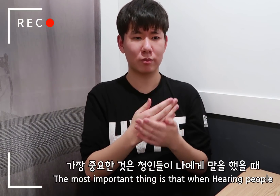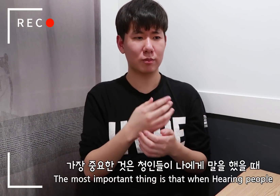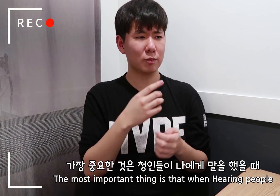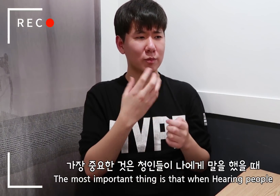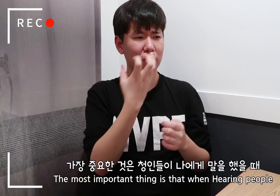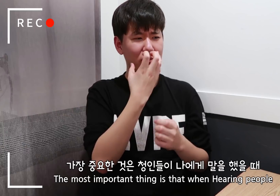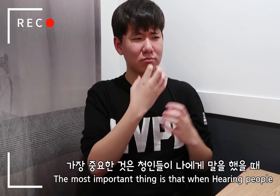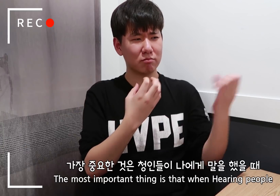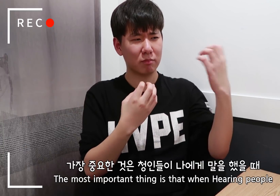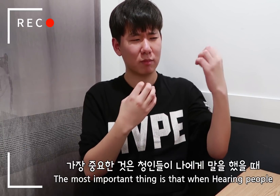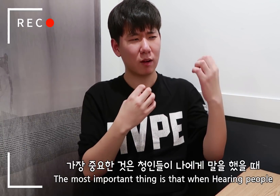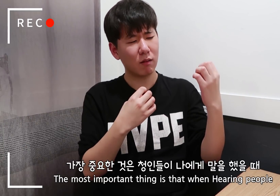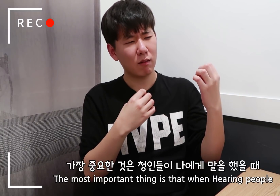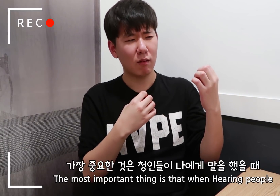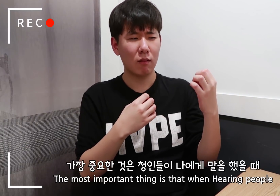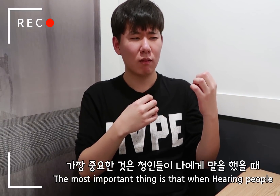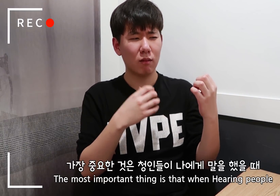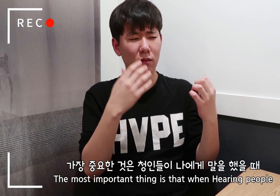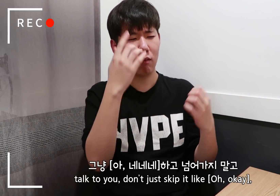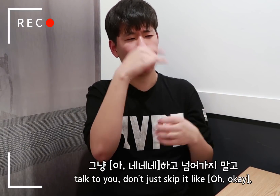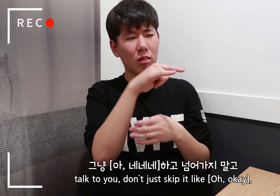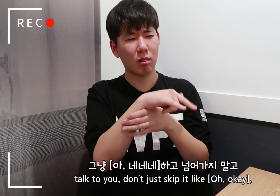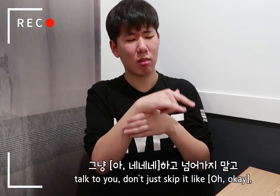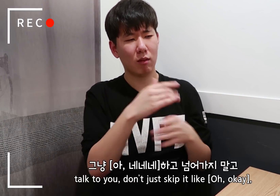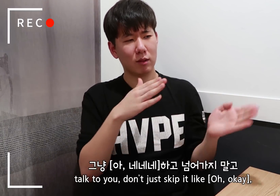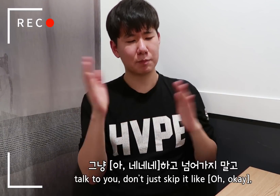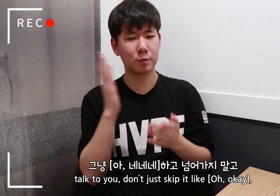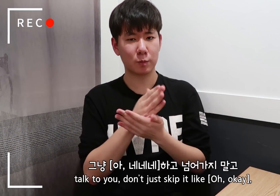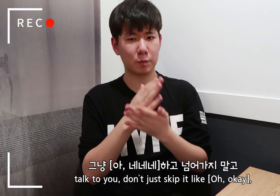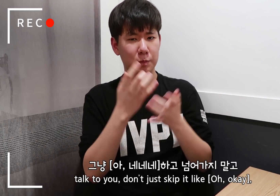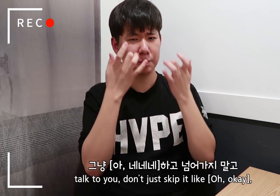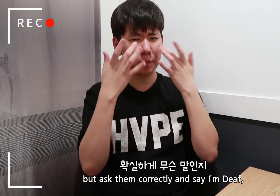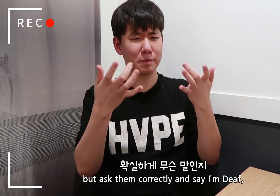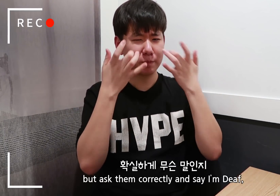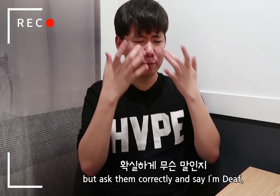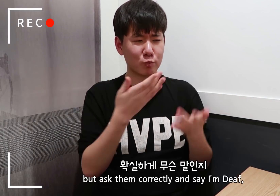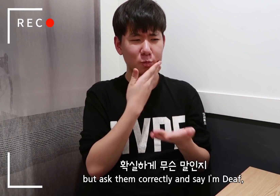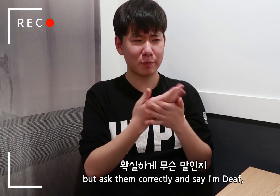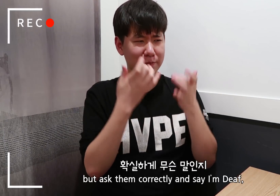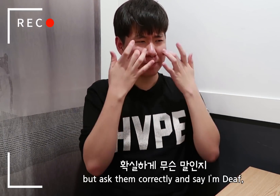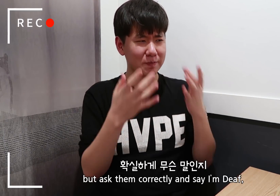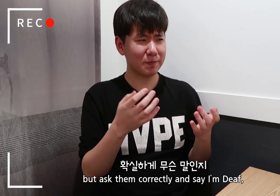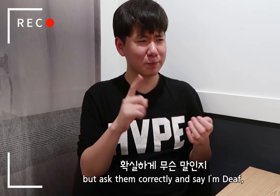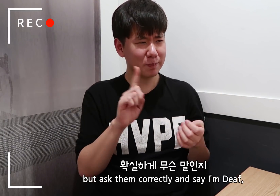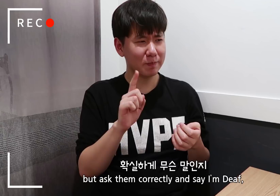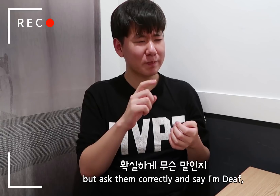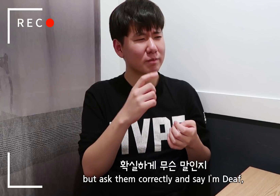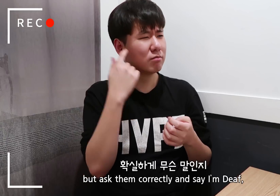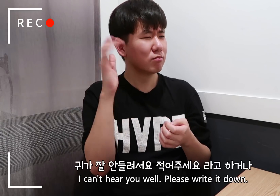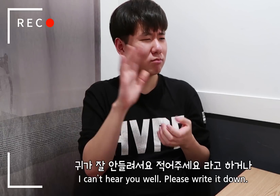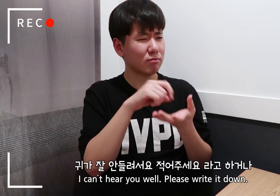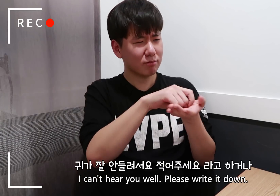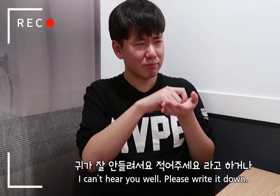The most important thing is that when Hearing people talk to you, don’t just skip it like Oh, okay, but ask them correctly and say I’m Deaf,